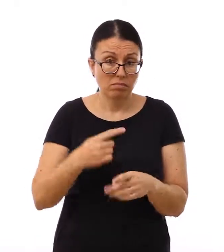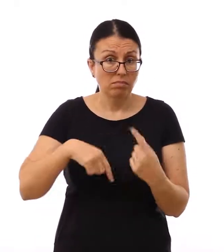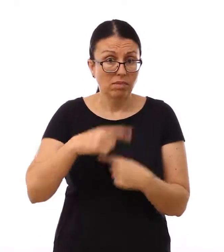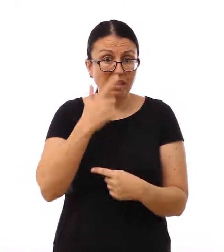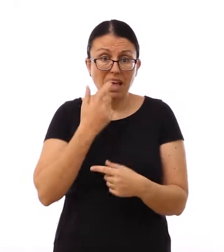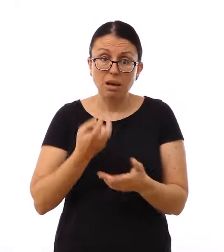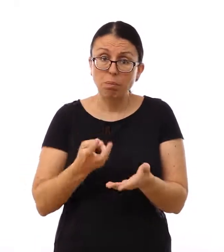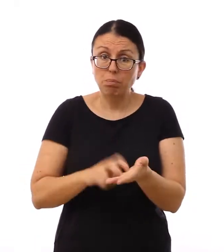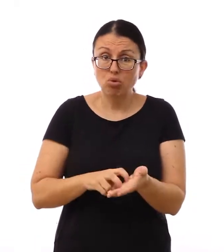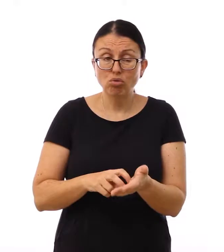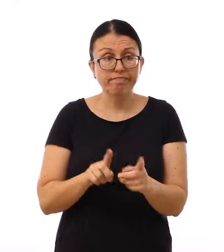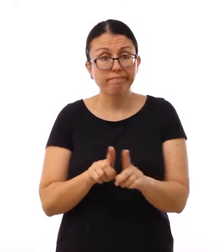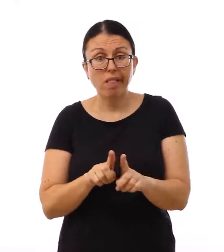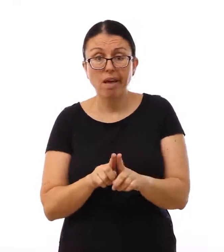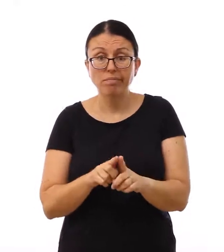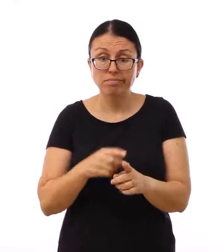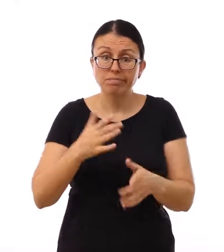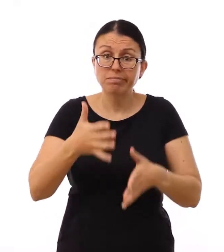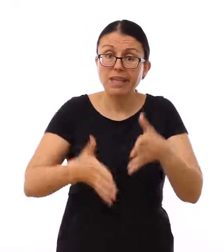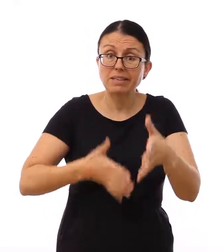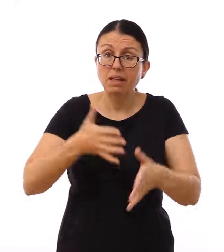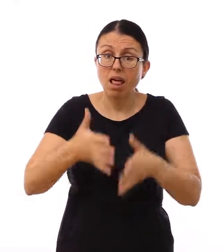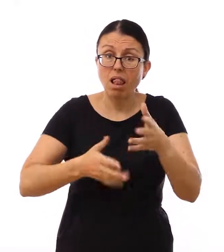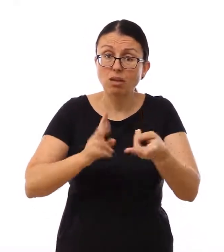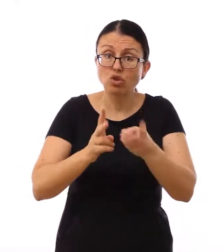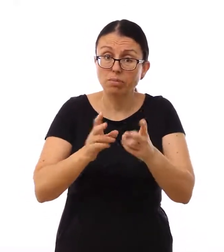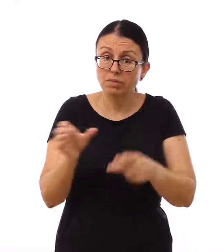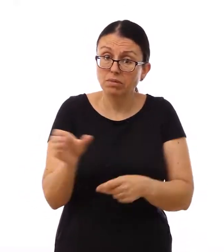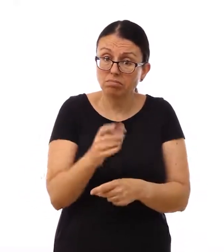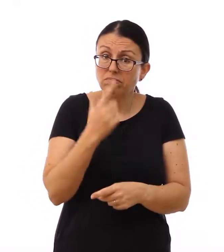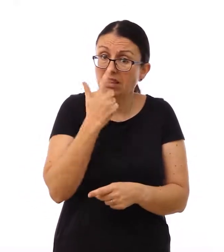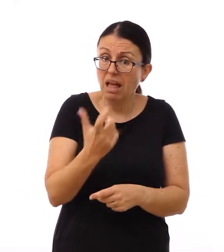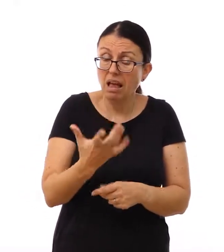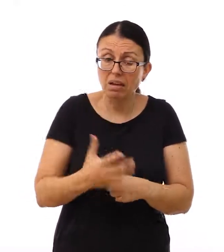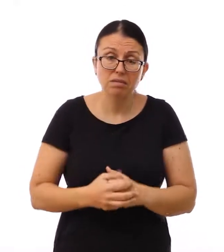including arranging British Sign Language interpreters.